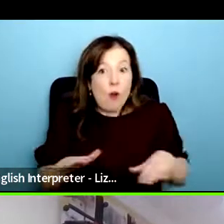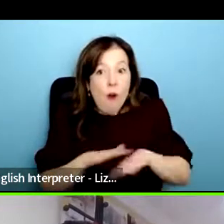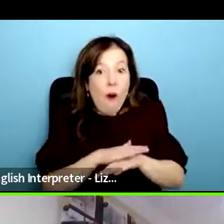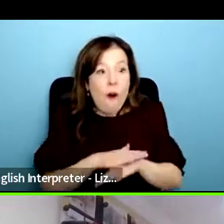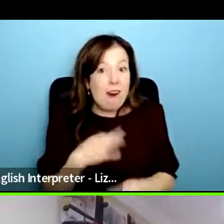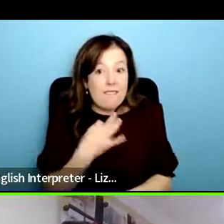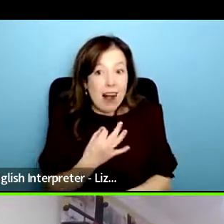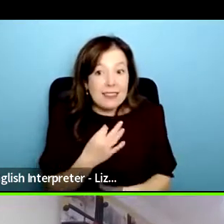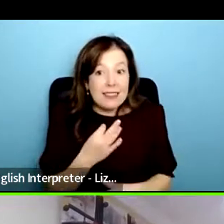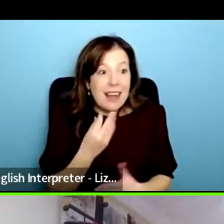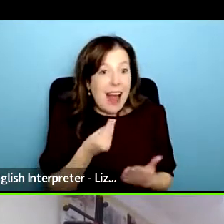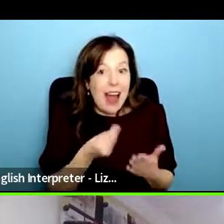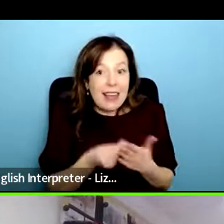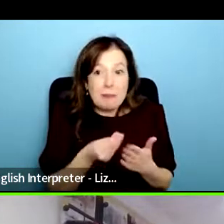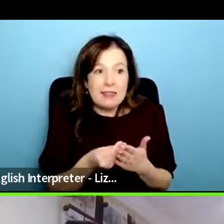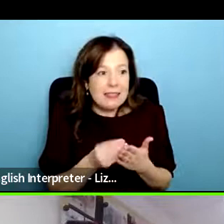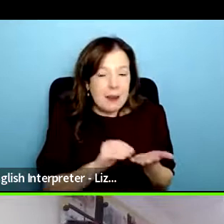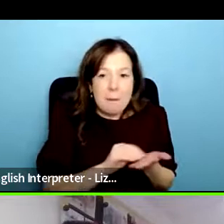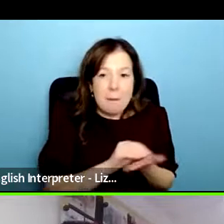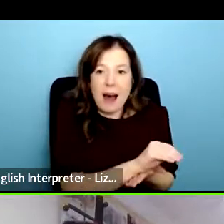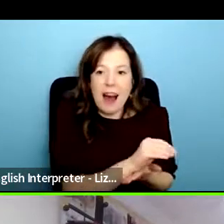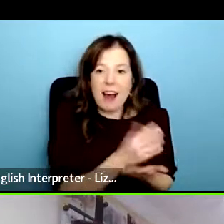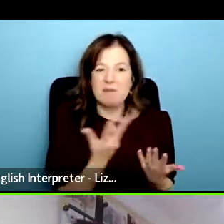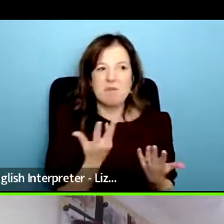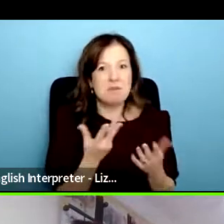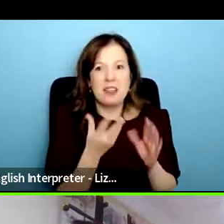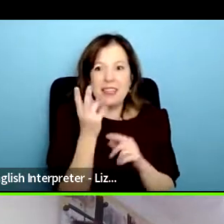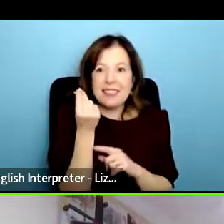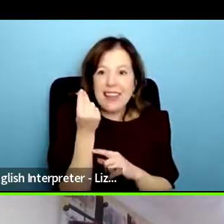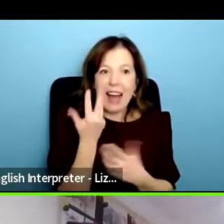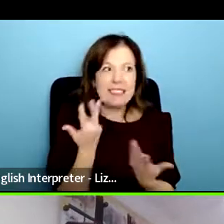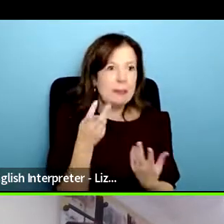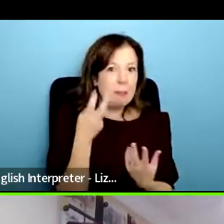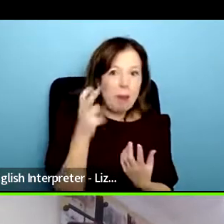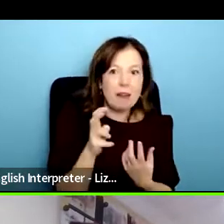the expenses whether it's getting a taxi or going on the bus and things like that but obviously it's